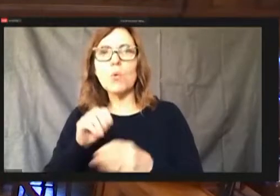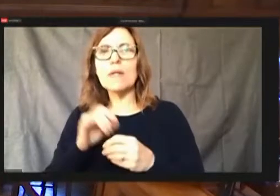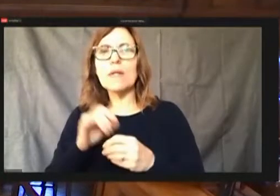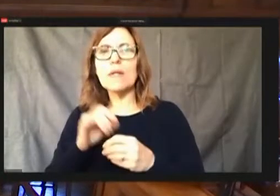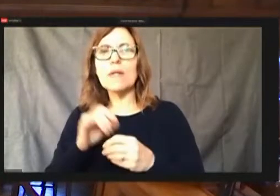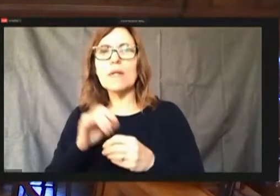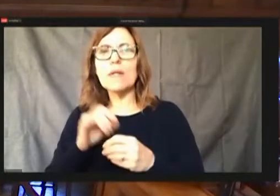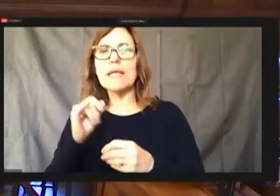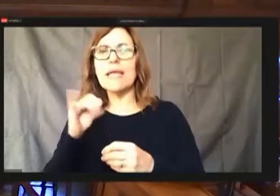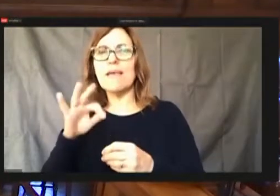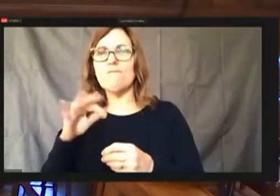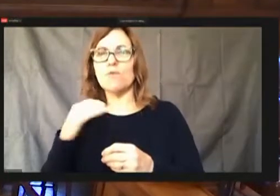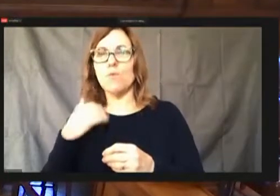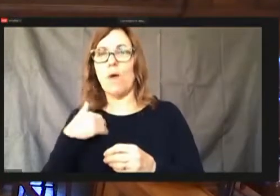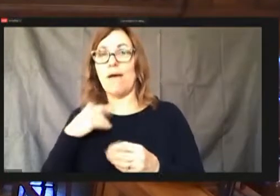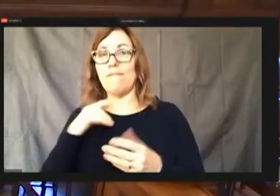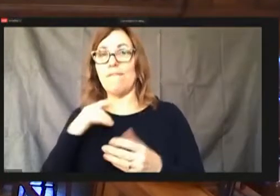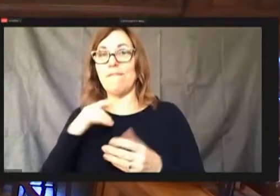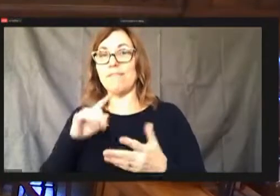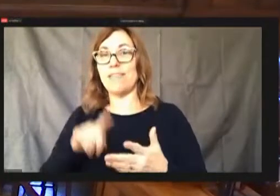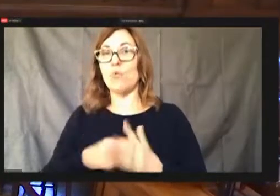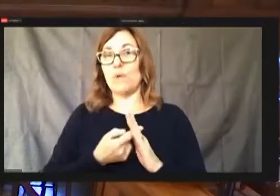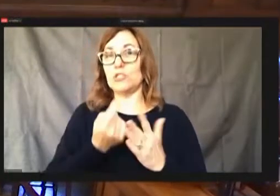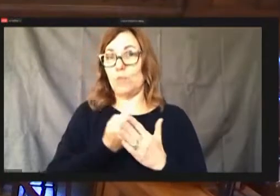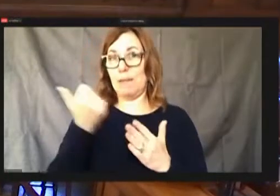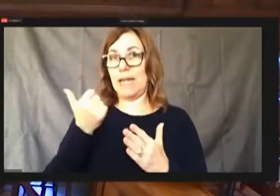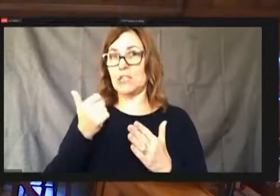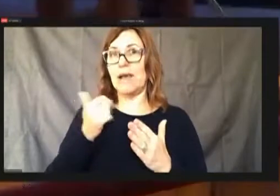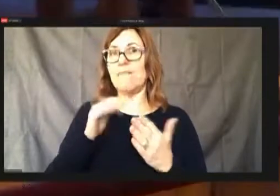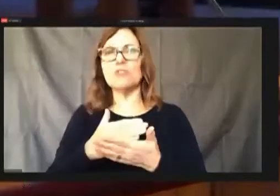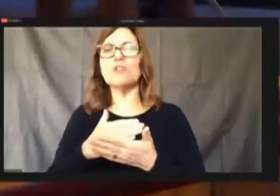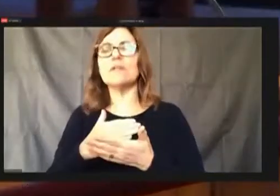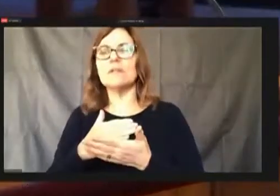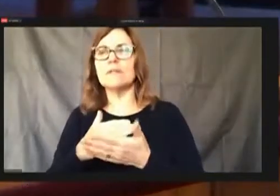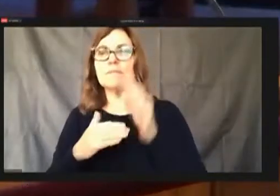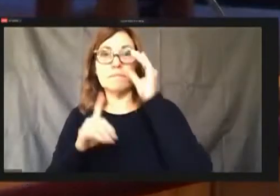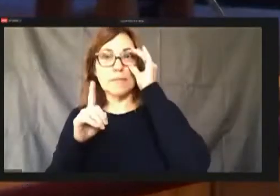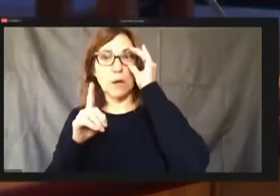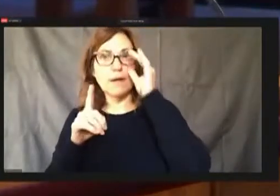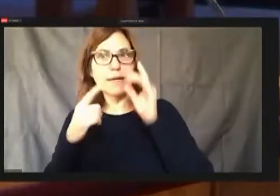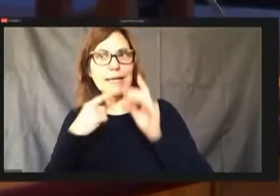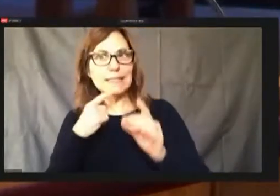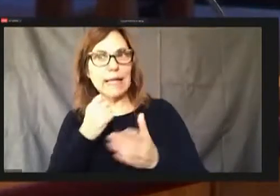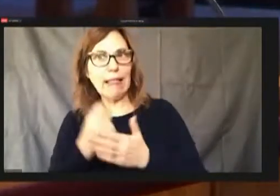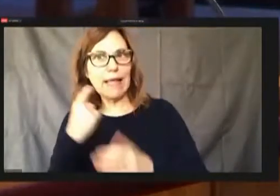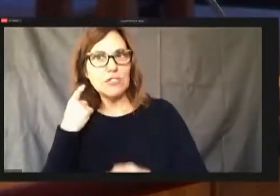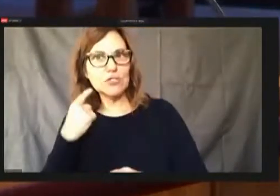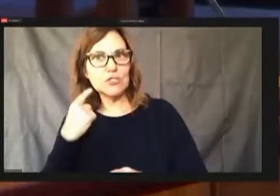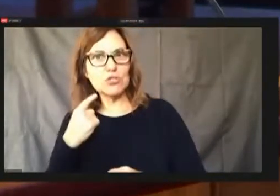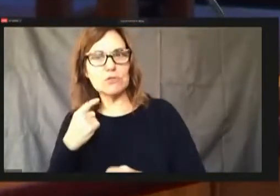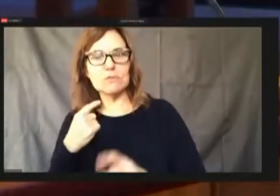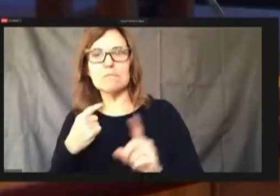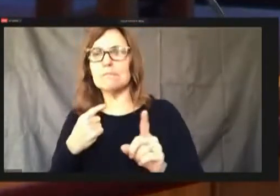in last year's budget, and then then they didn't include I said last year's didn't get rid of the money. Money moves positions.